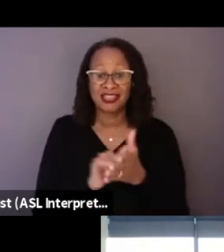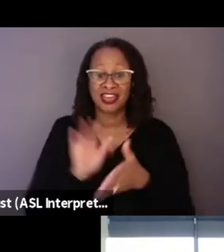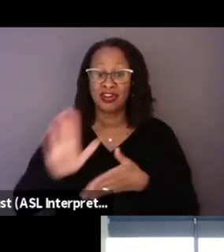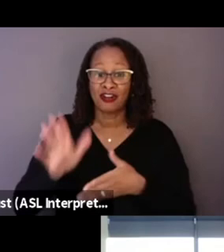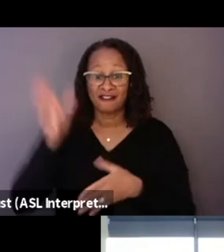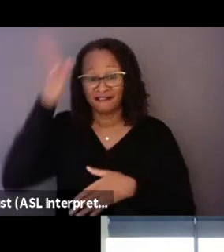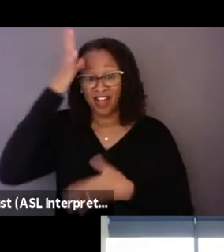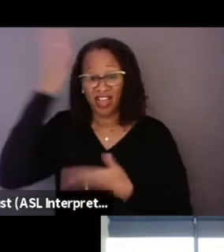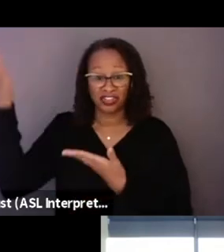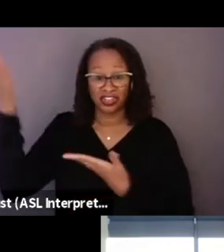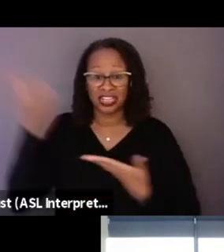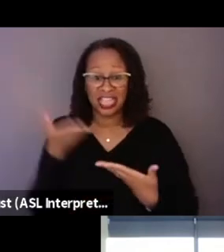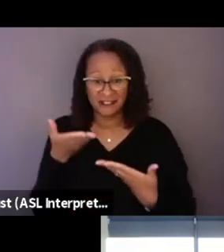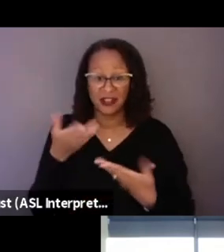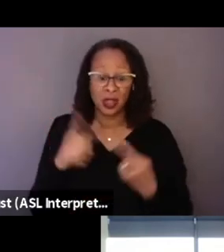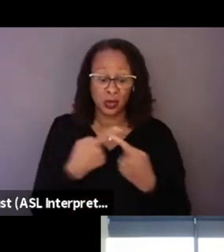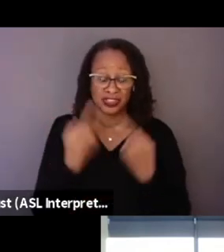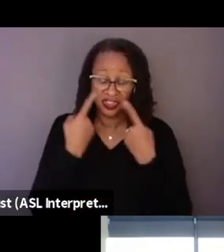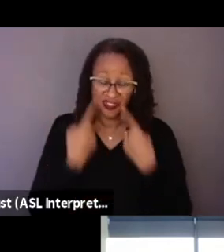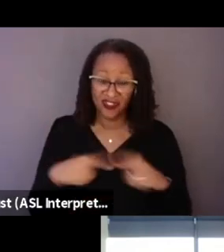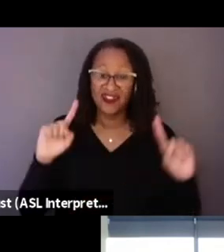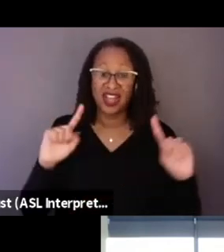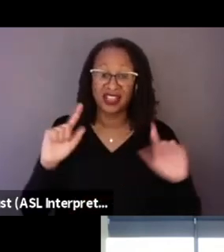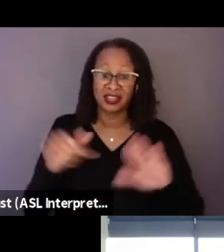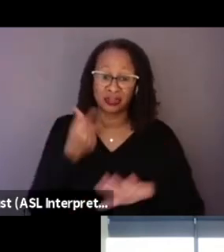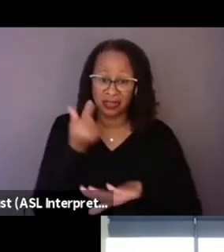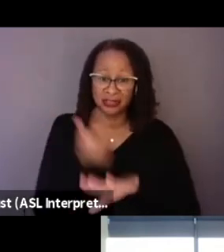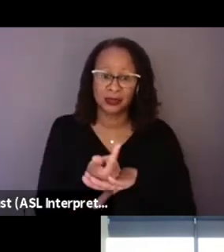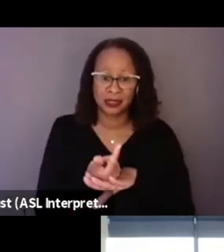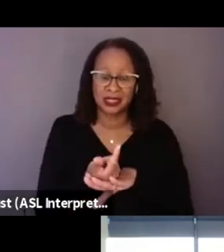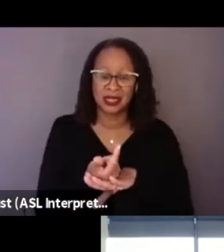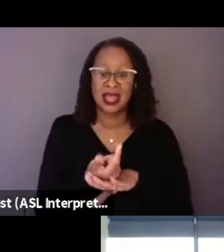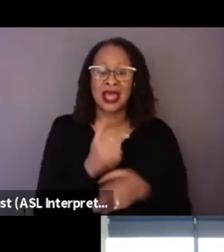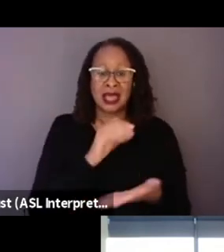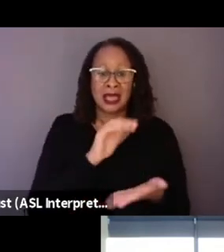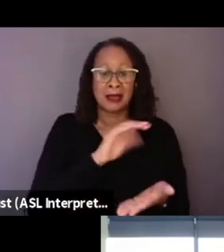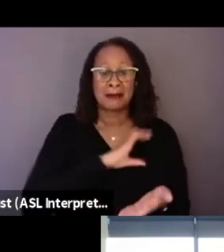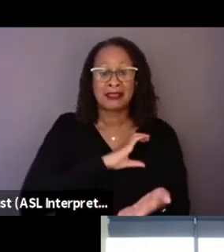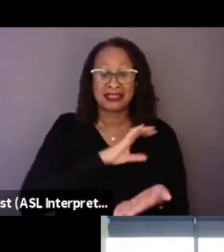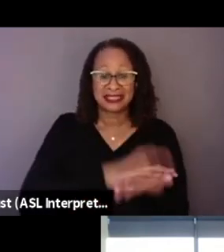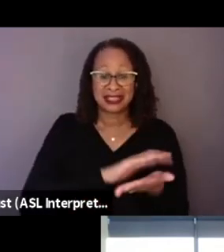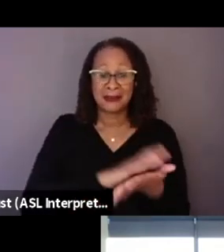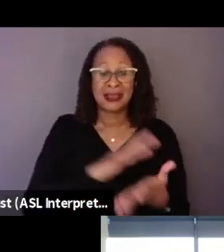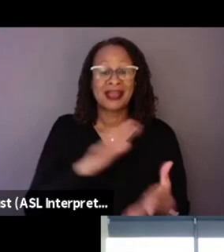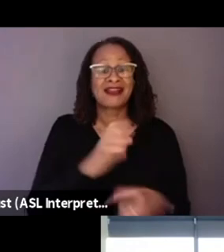when she finally graduated the police academy and got her first job patrolling.